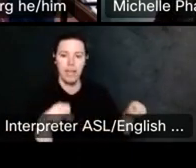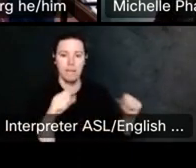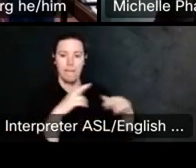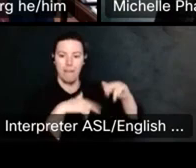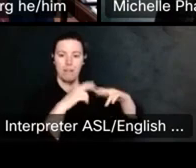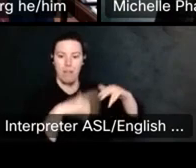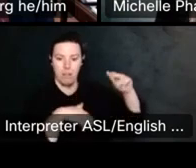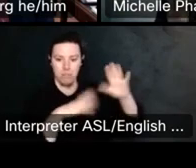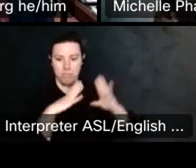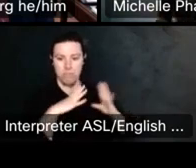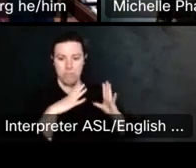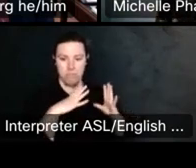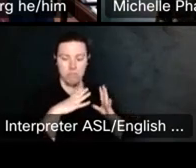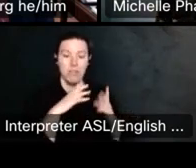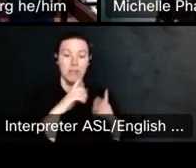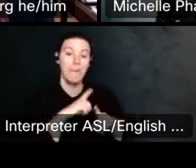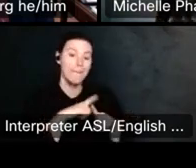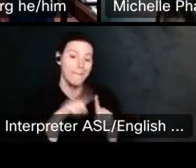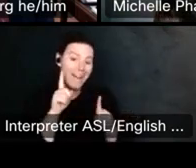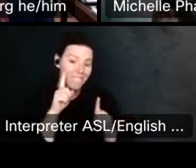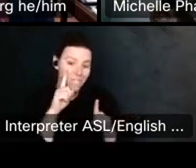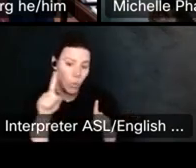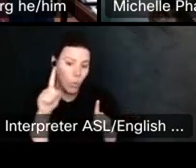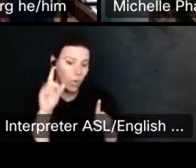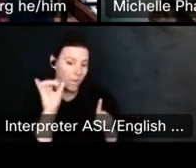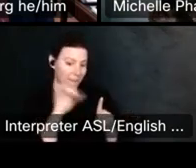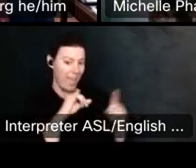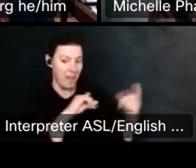For the mural itself, that's, um.